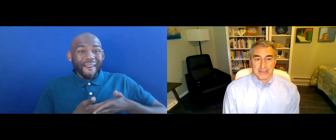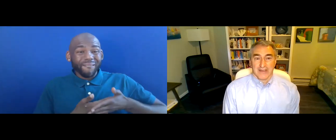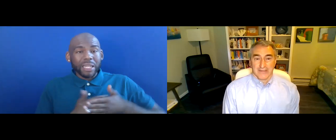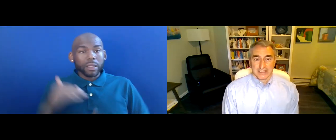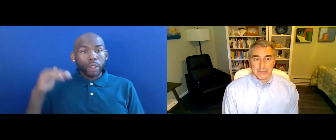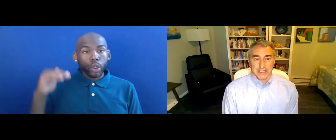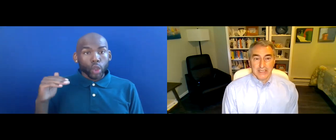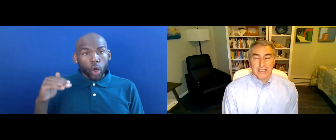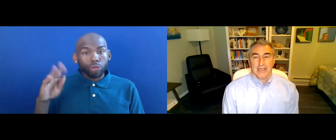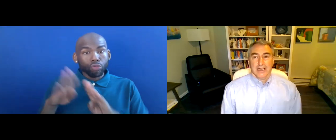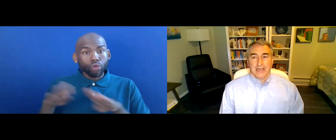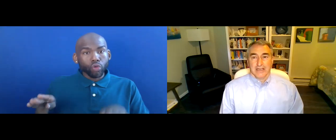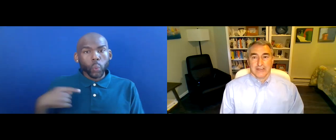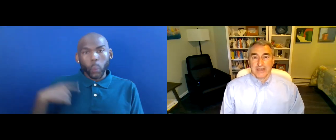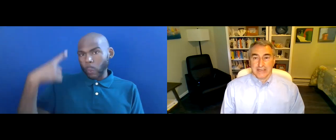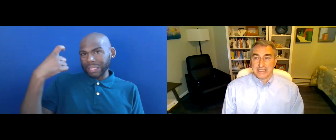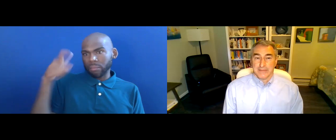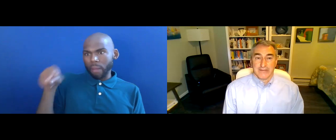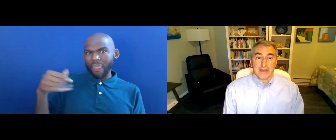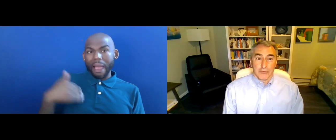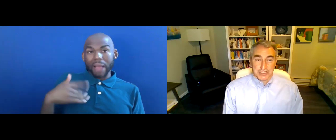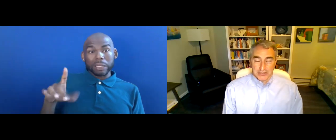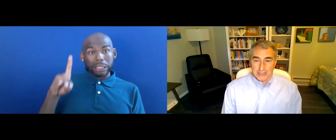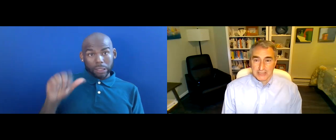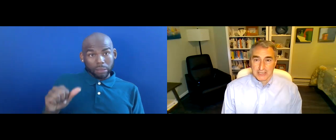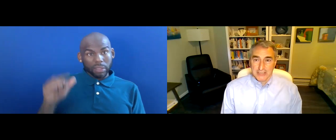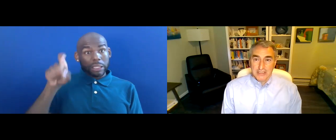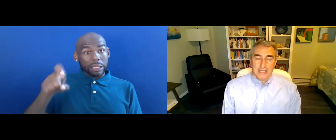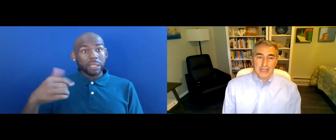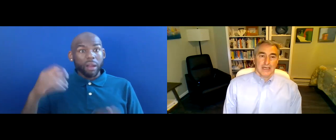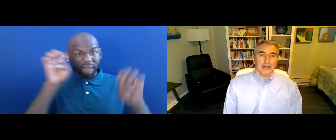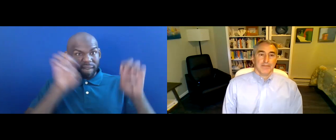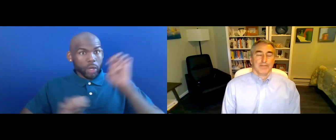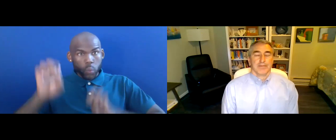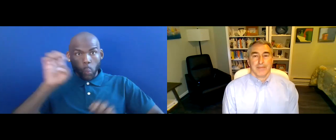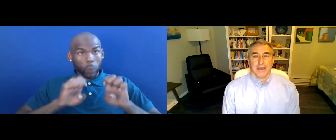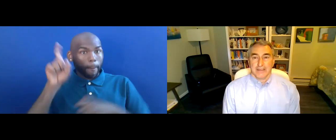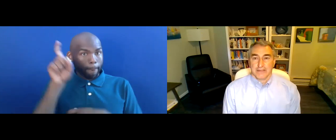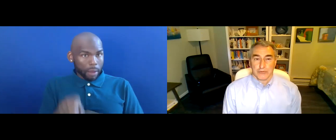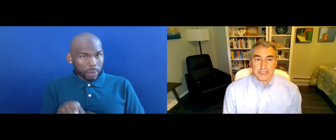THERE NEEDS TO BE AN EVALUATION CONDUCTED BY THE SCHOOL